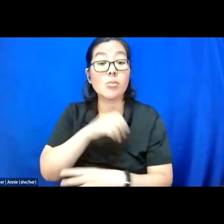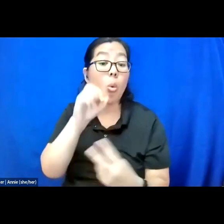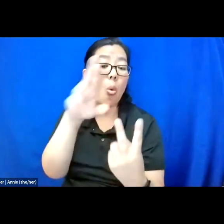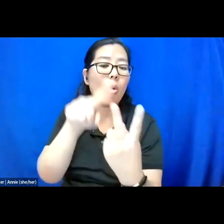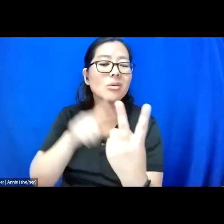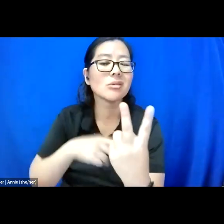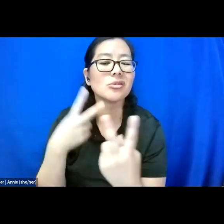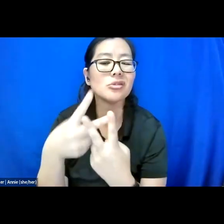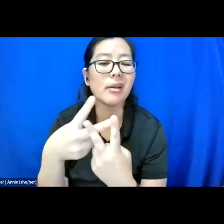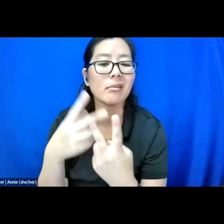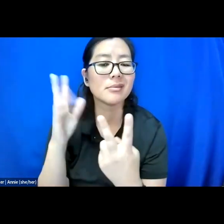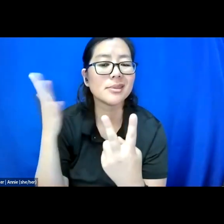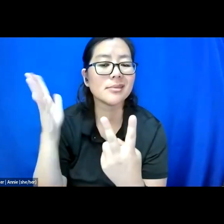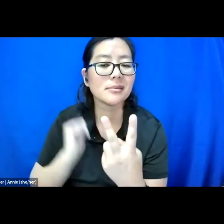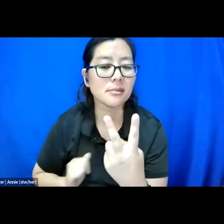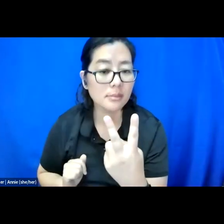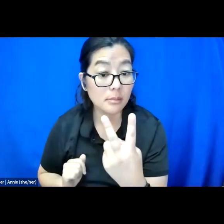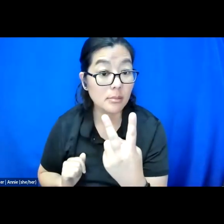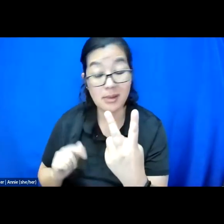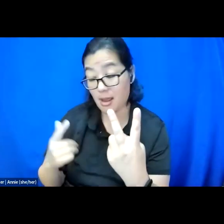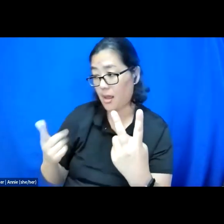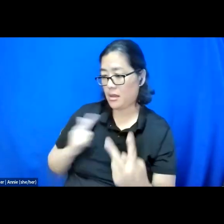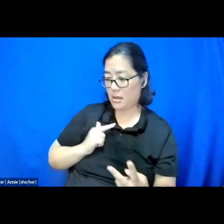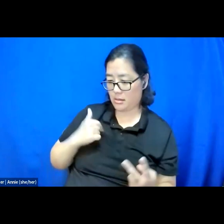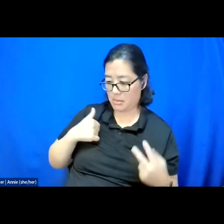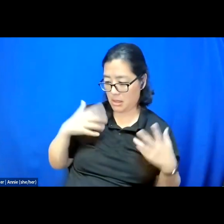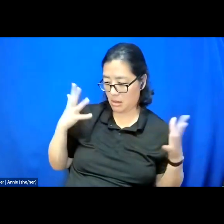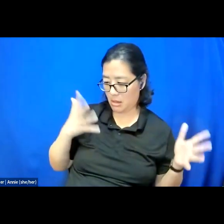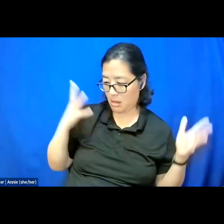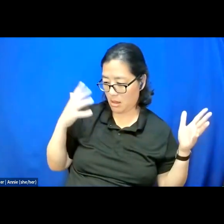And then it was me and two babies.